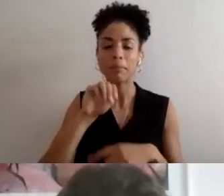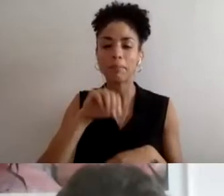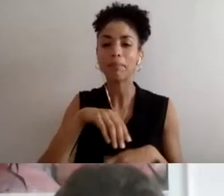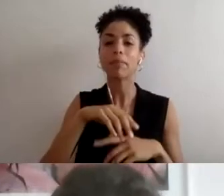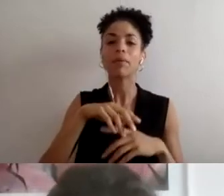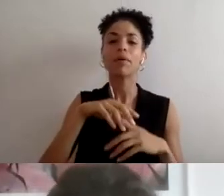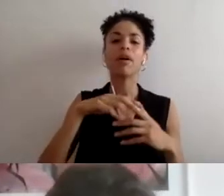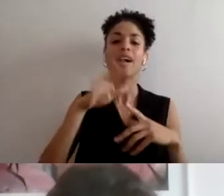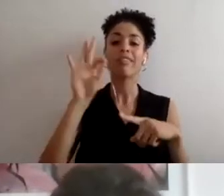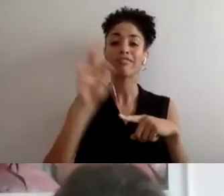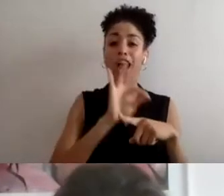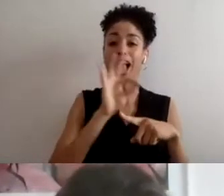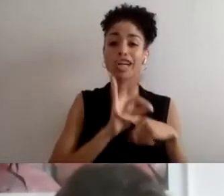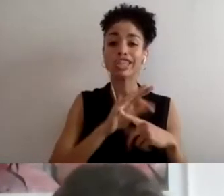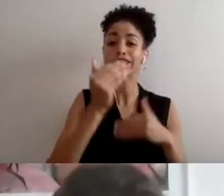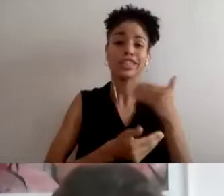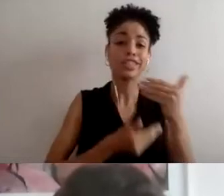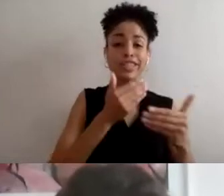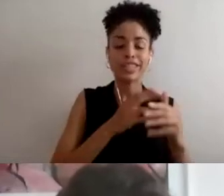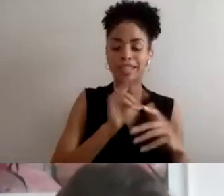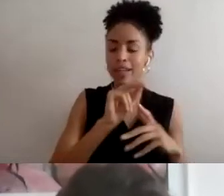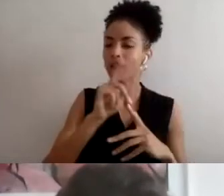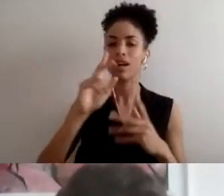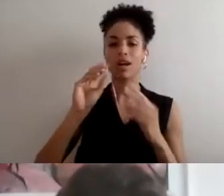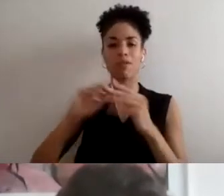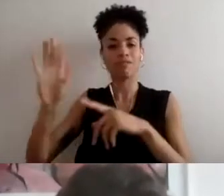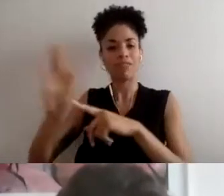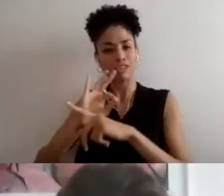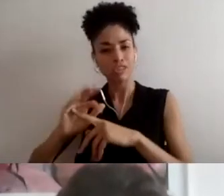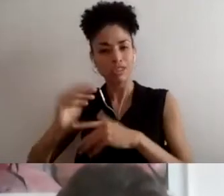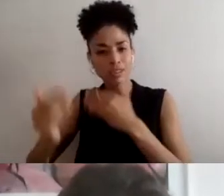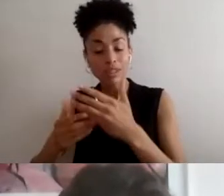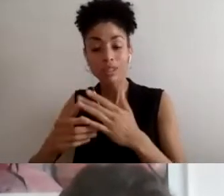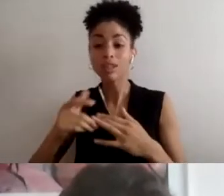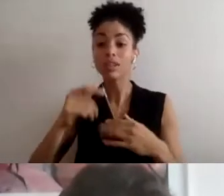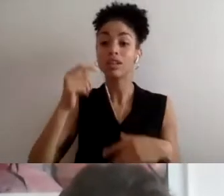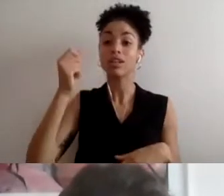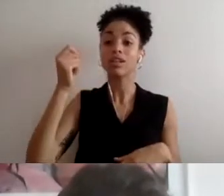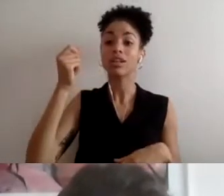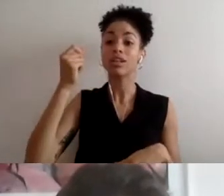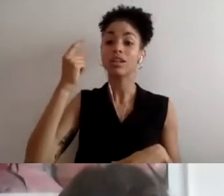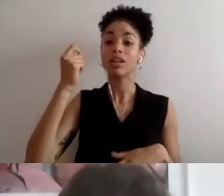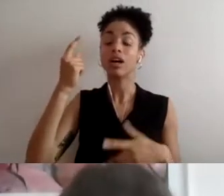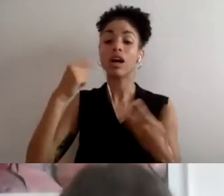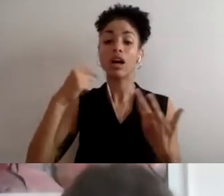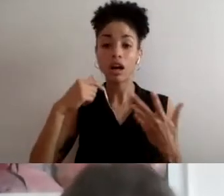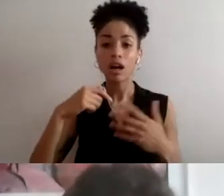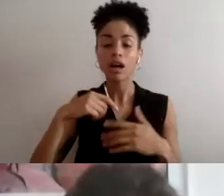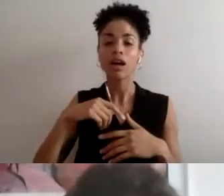creation of worlds is not just to stave off punitive actions, or the things that